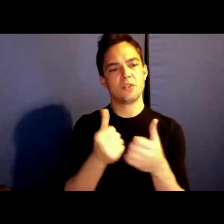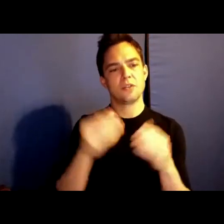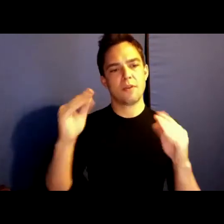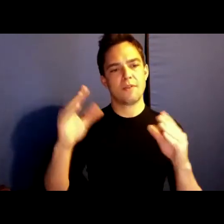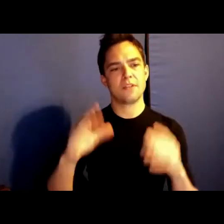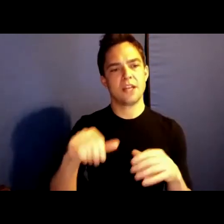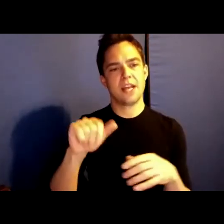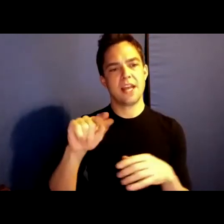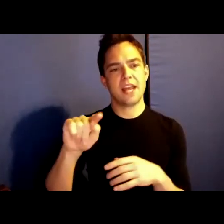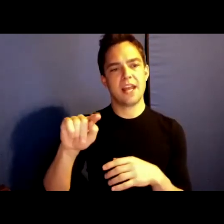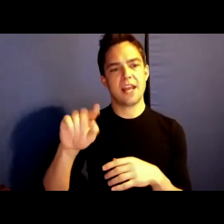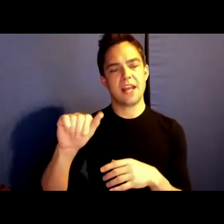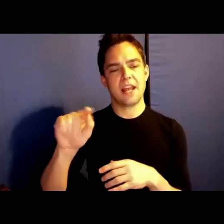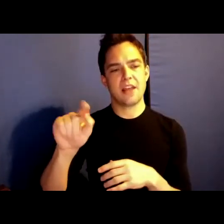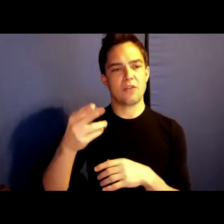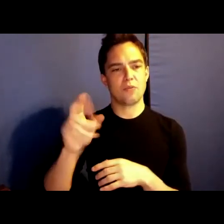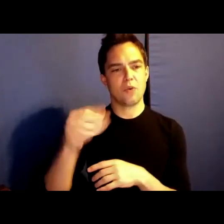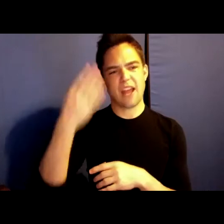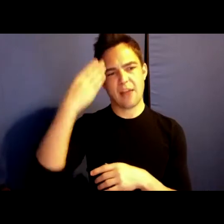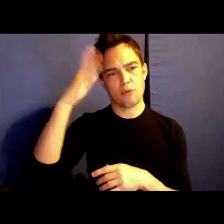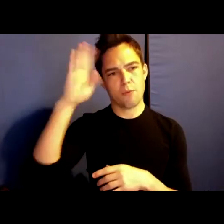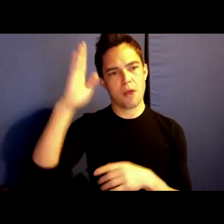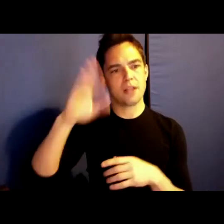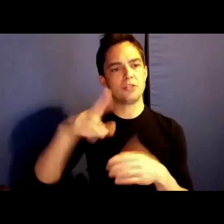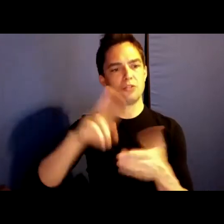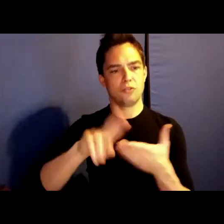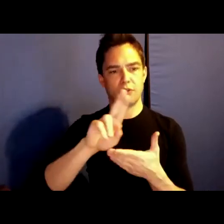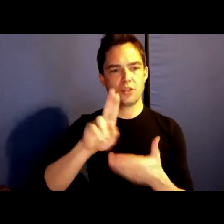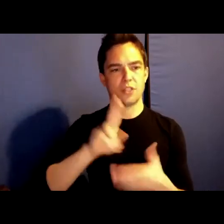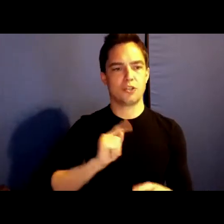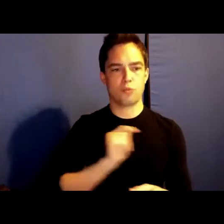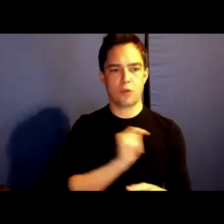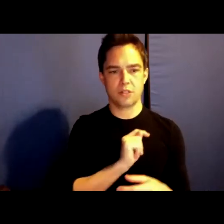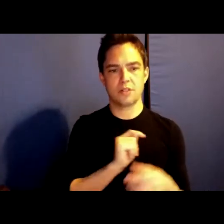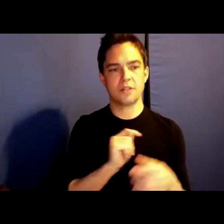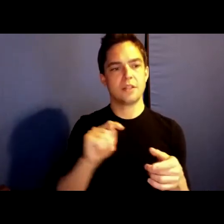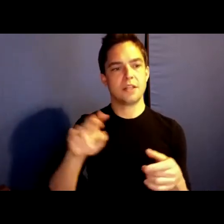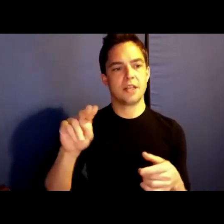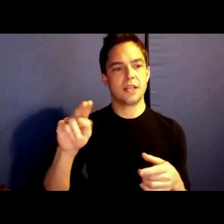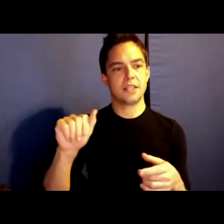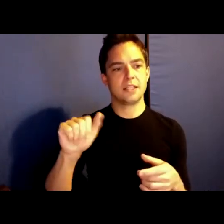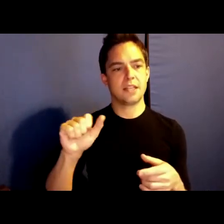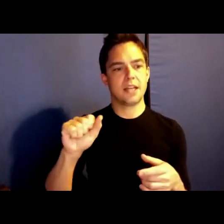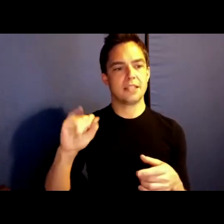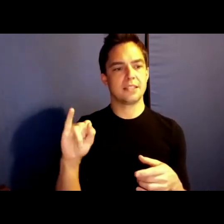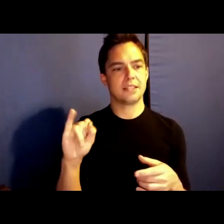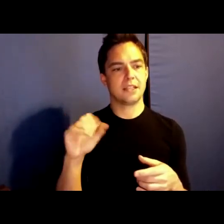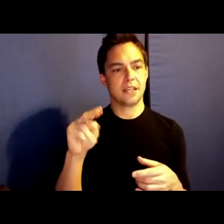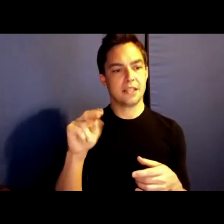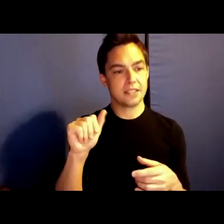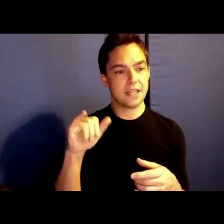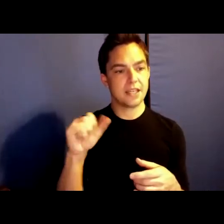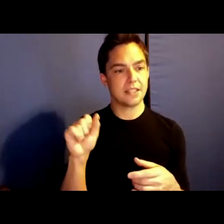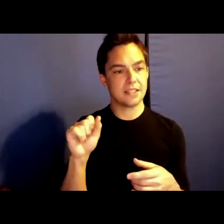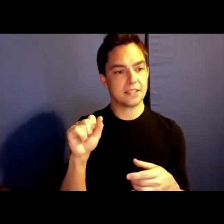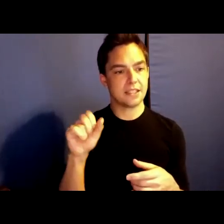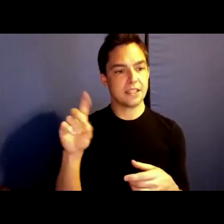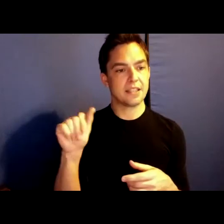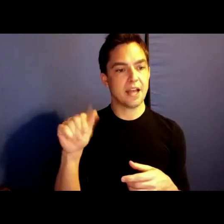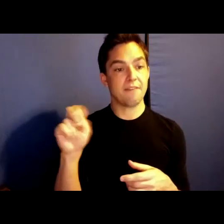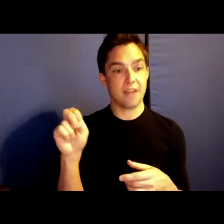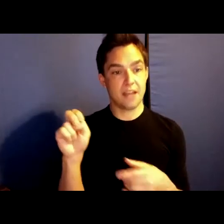at the University Toronto. Her research concerns emergent forms of politics